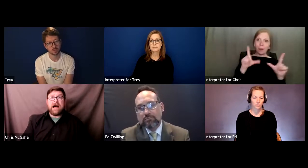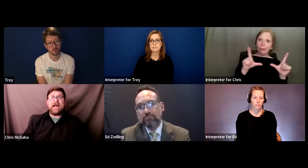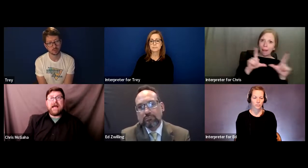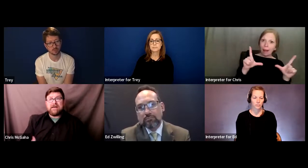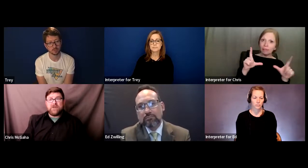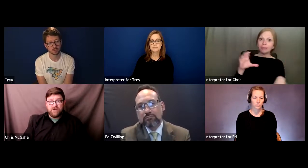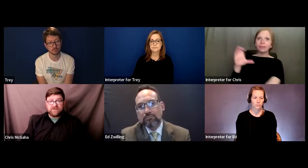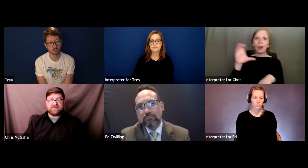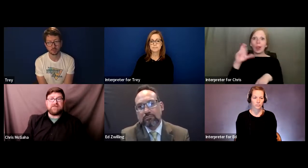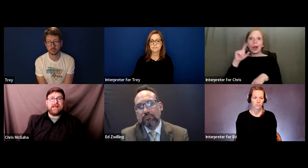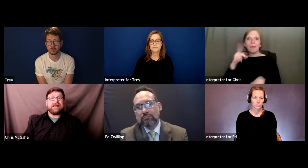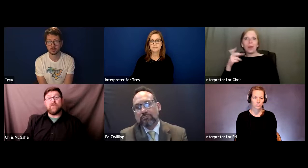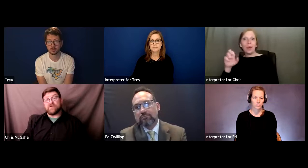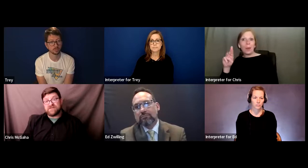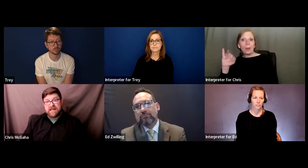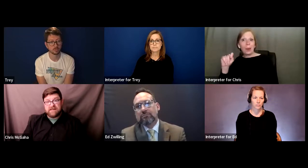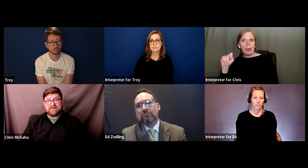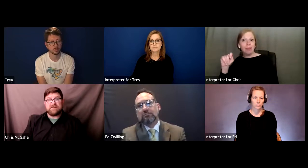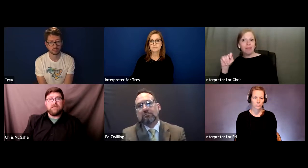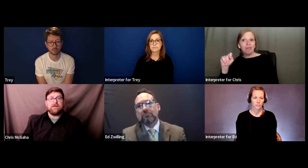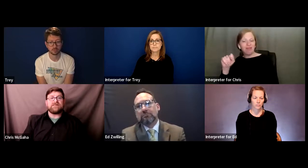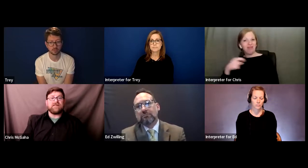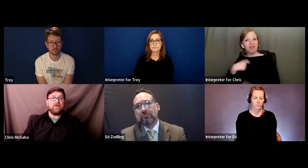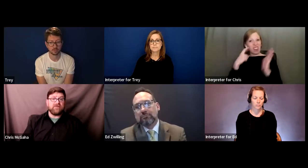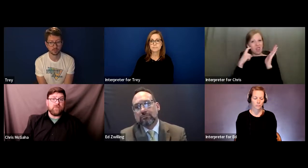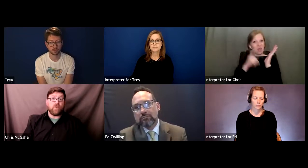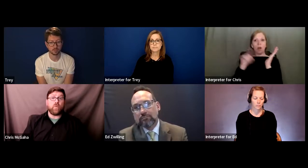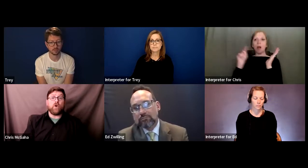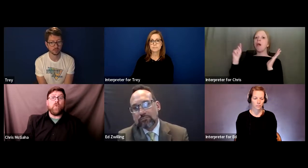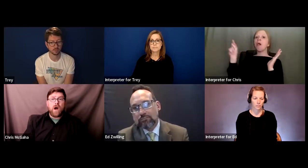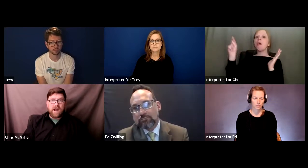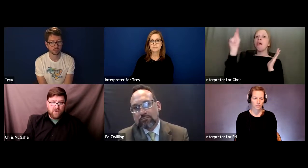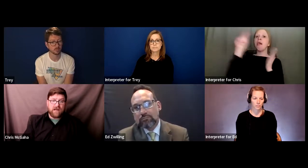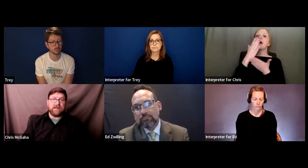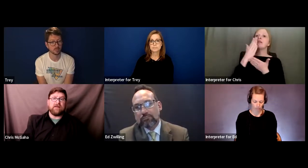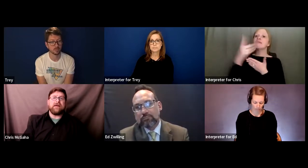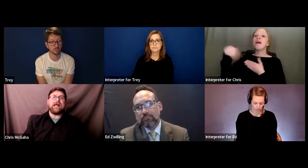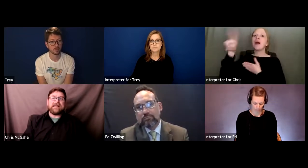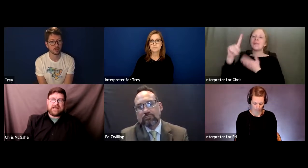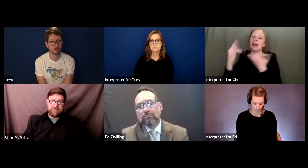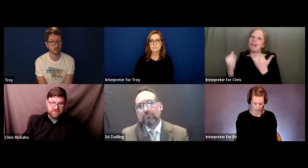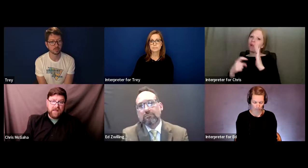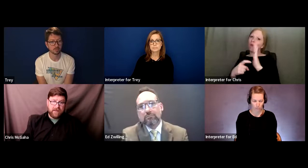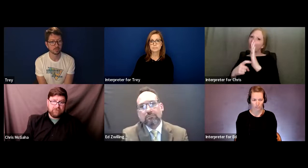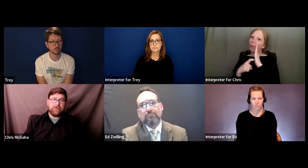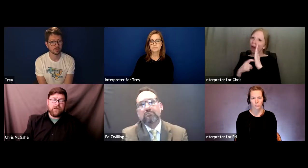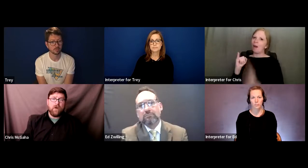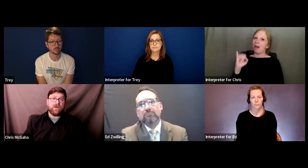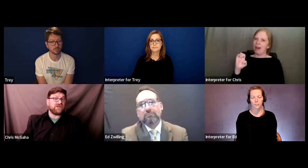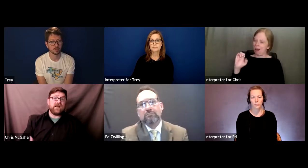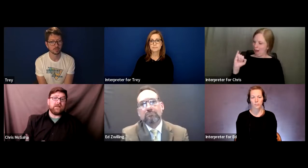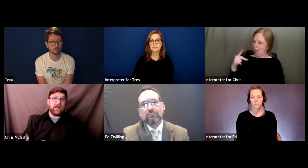I have noticed that in other states, some of them are requiring an EIPA, which I am